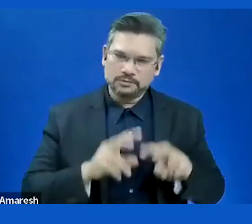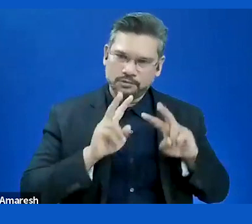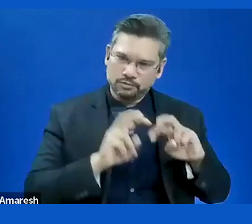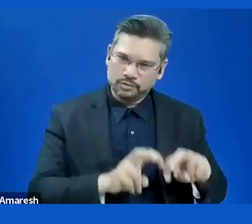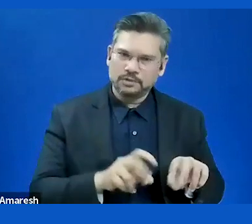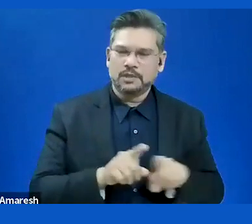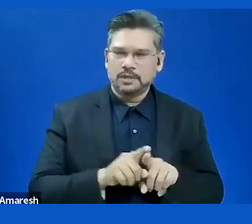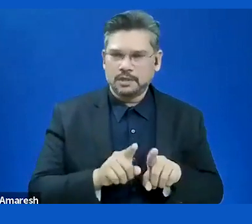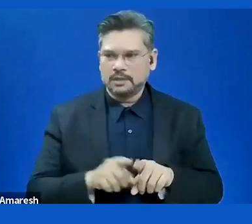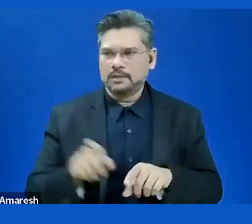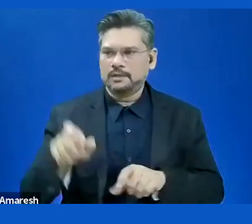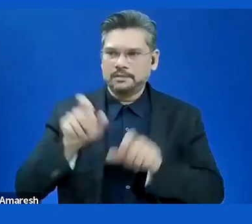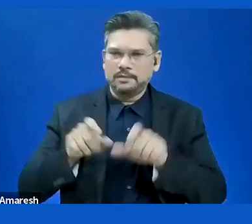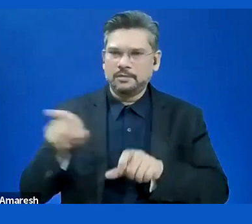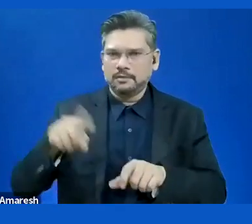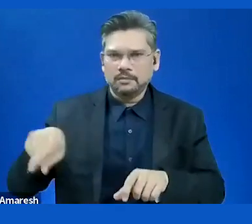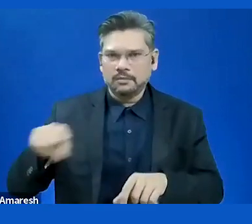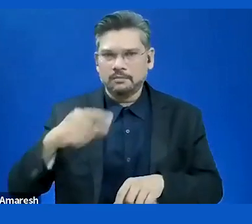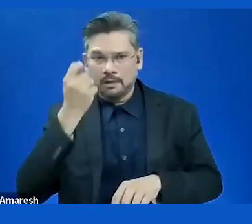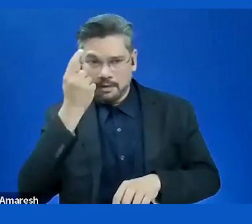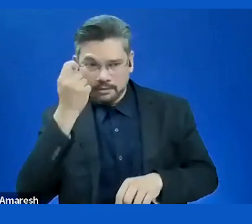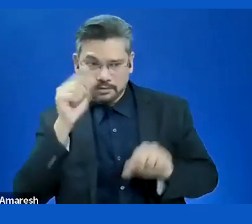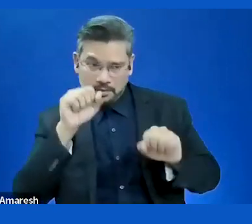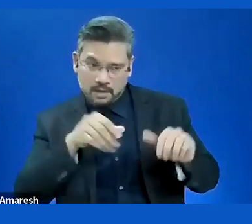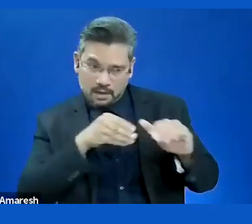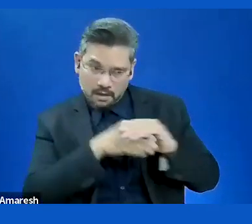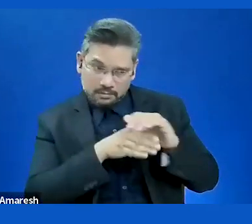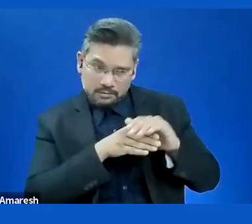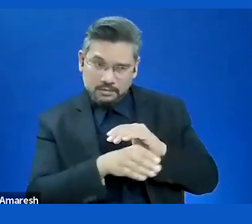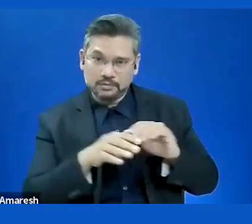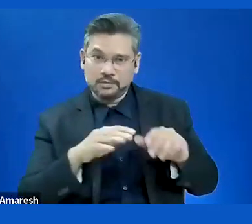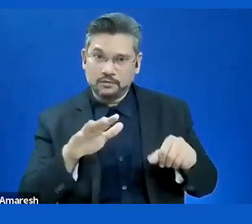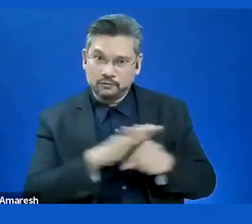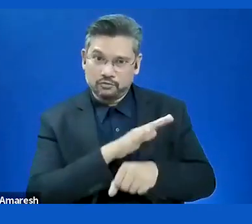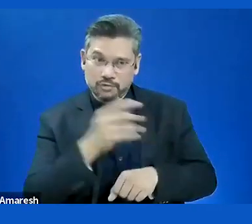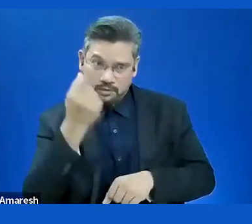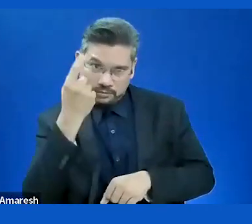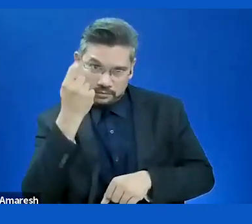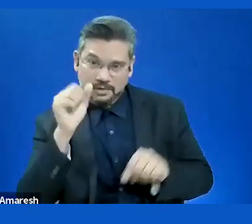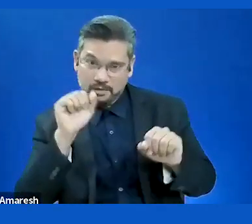and understandability. The understandability is really a big part of it. There are a lot